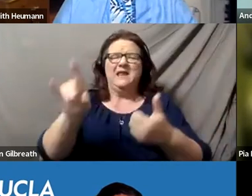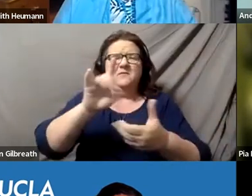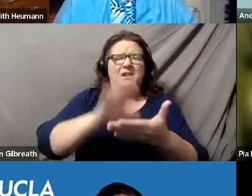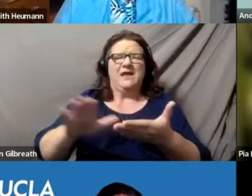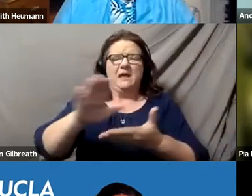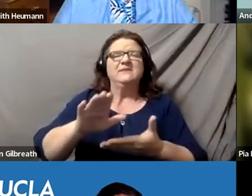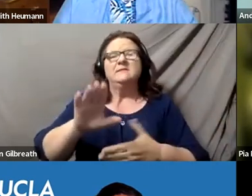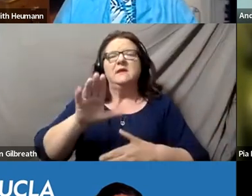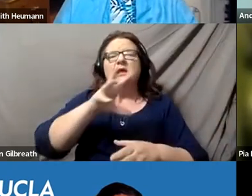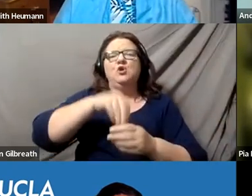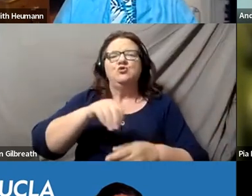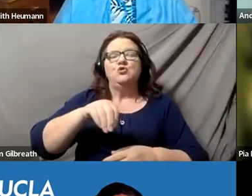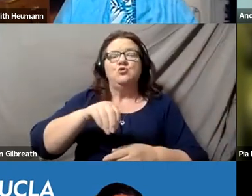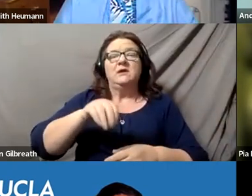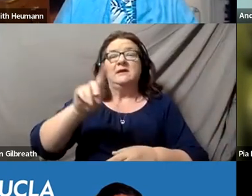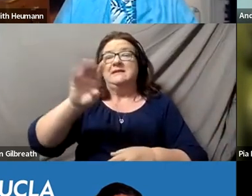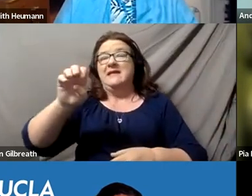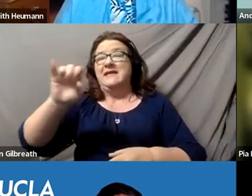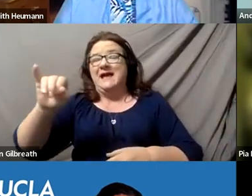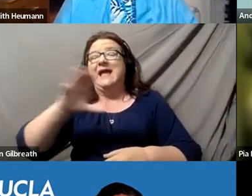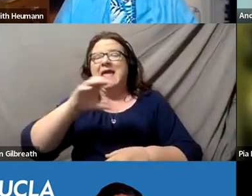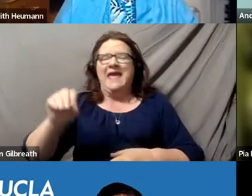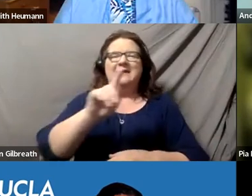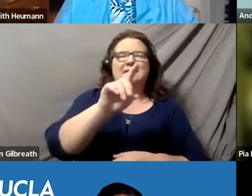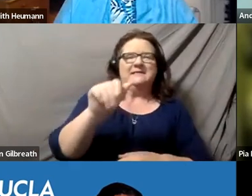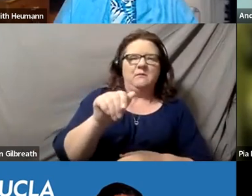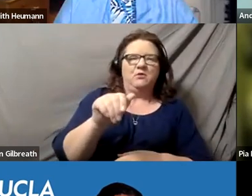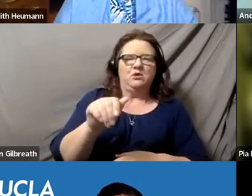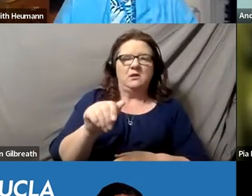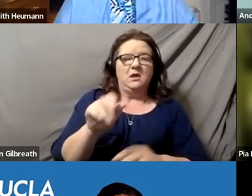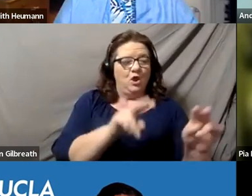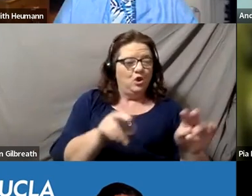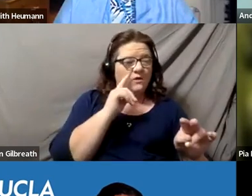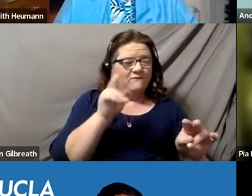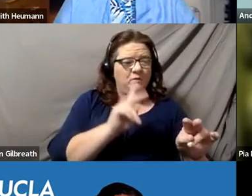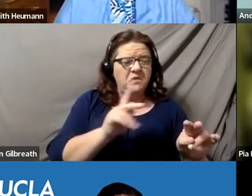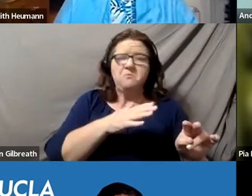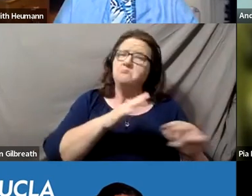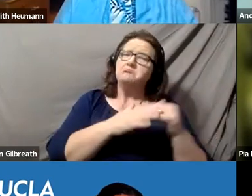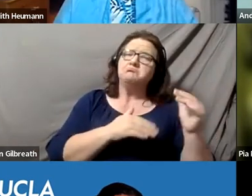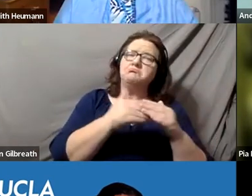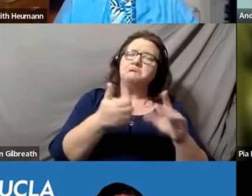and you are looking for people who are comfortable self-identifying as people with disabilities as a positive differentiator